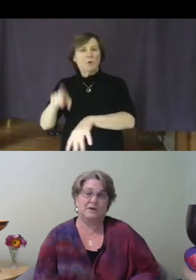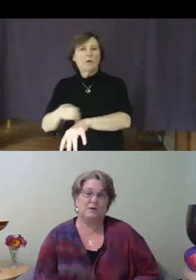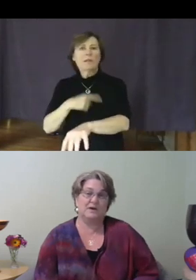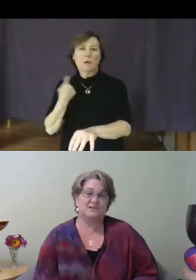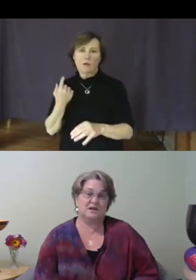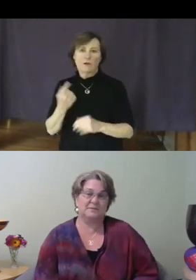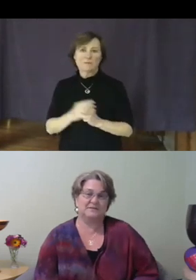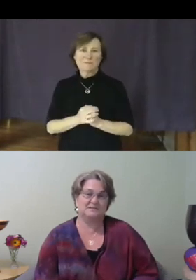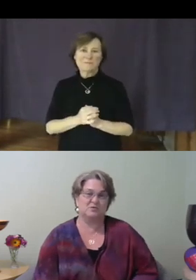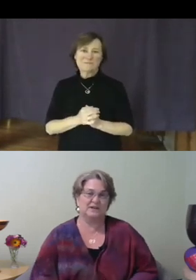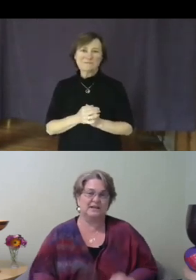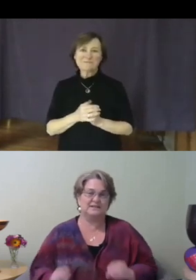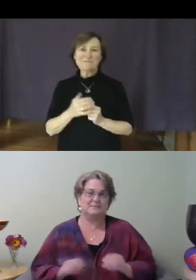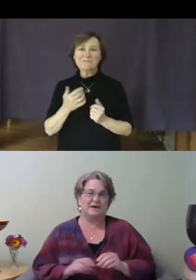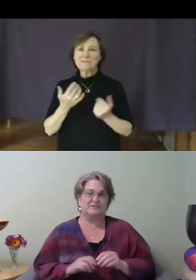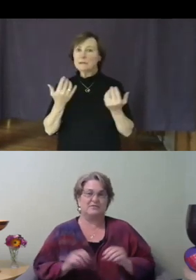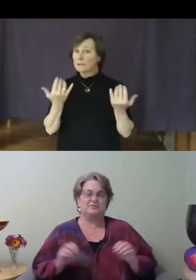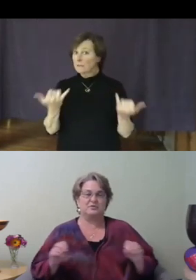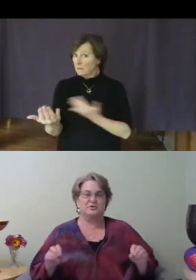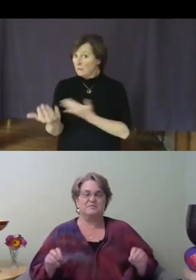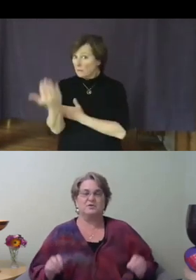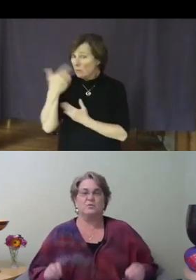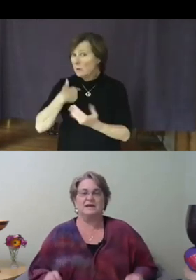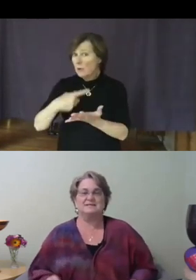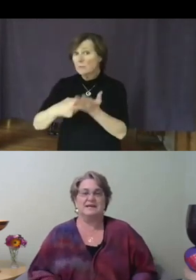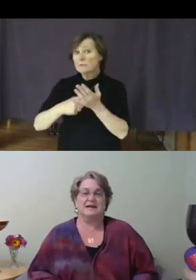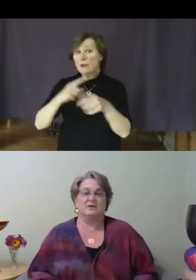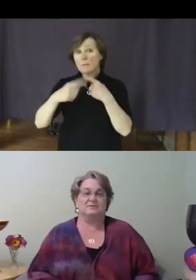I want to talk about this morning is about of the third of the way down, this